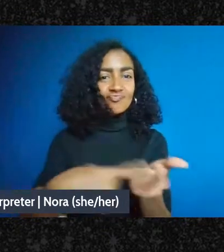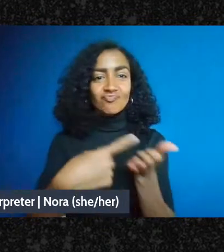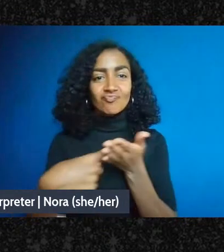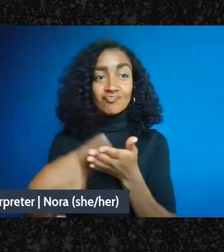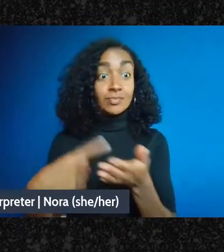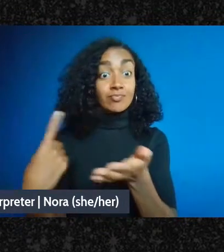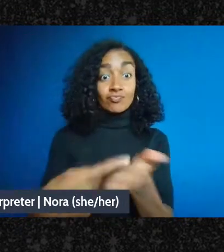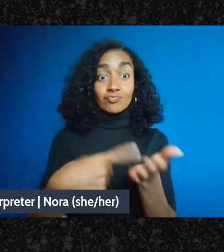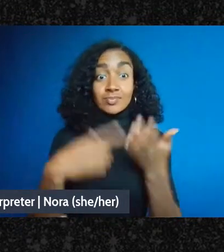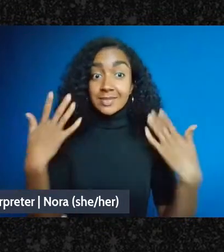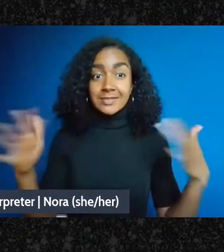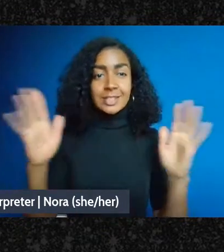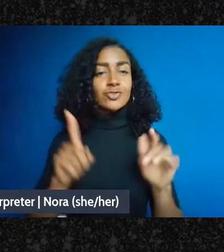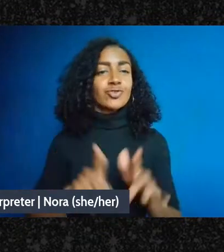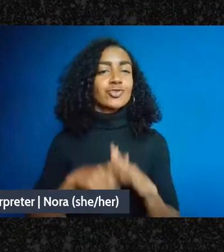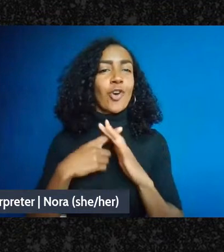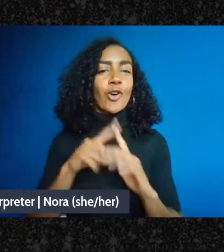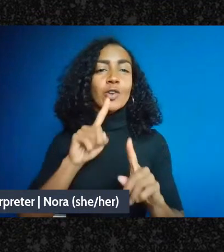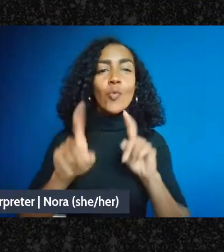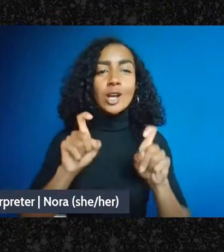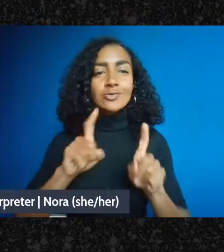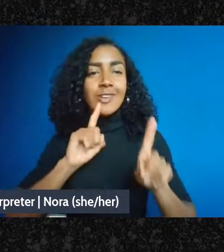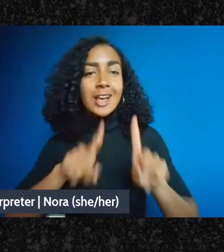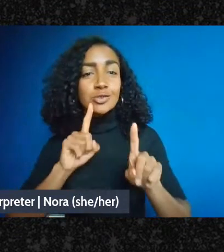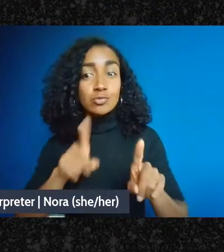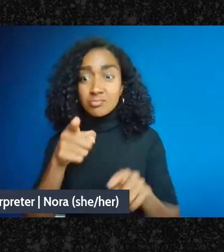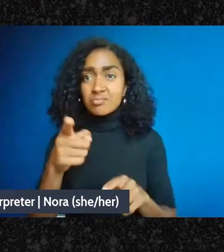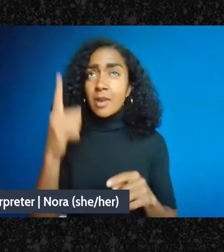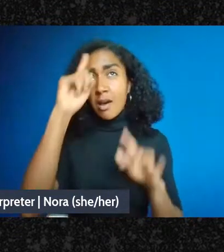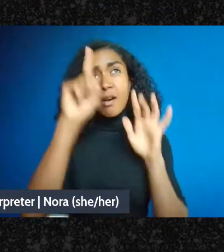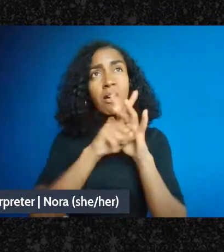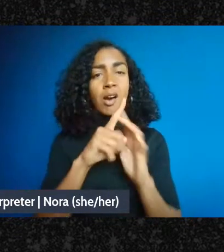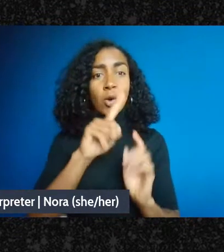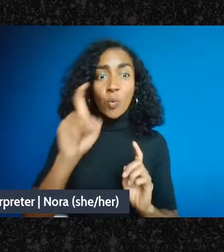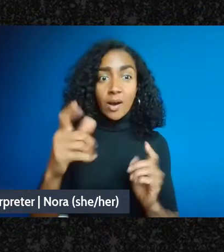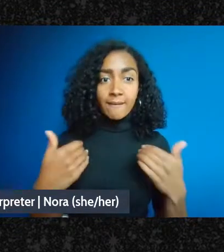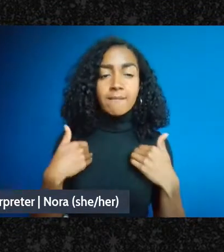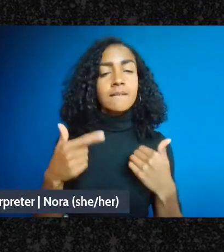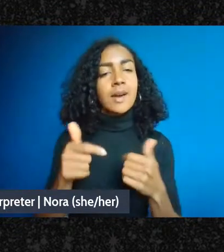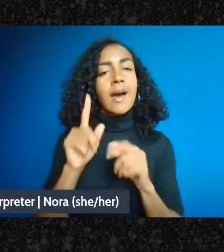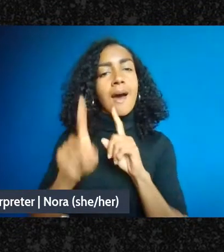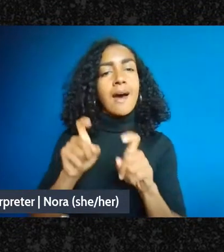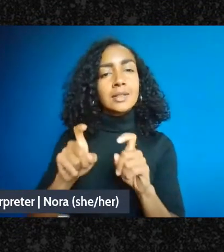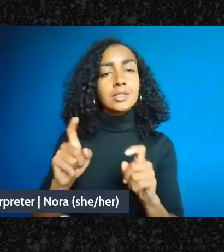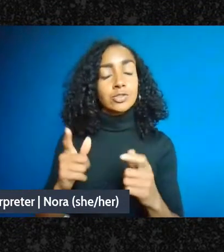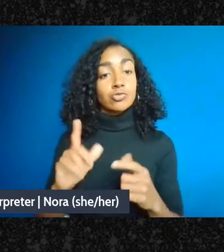so if you have questions you can ask them in the chat on the YouTube live page or by tweeting